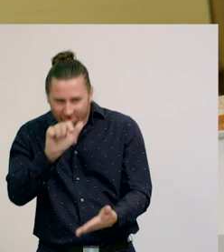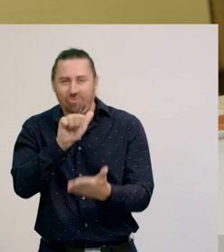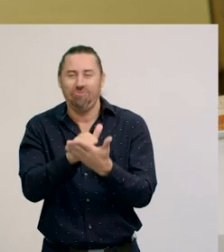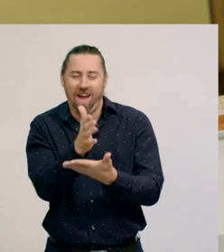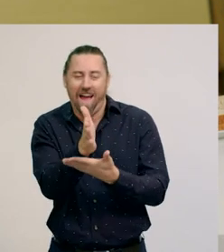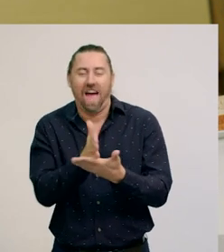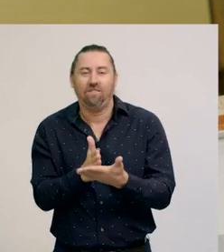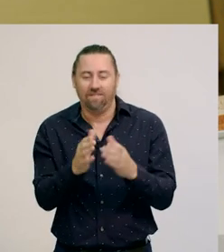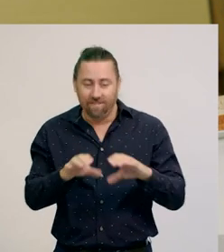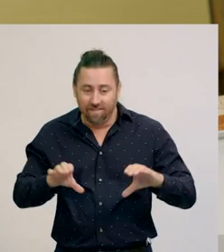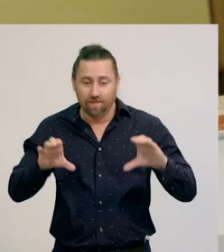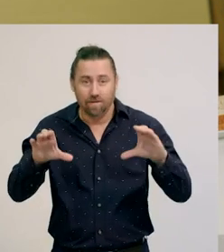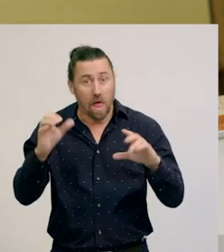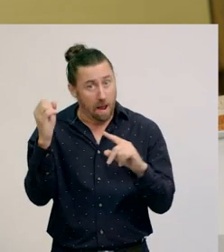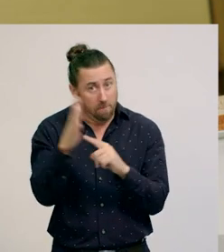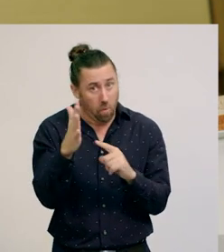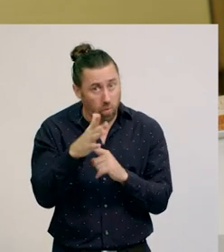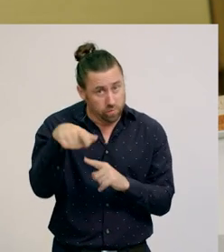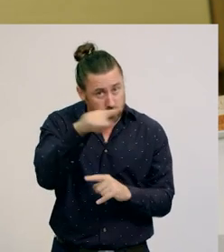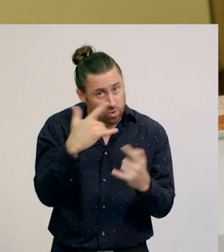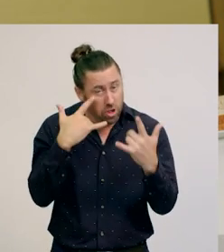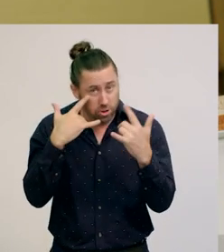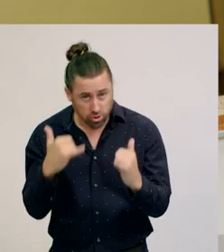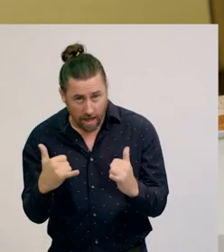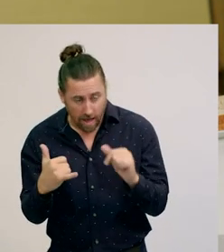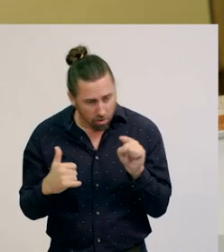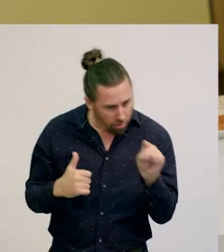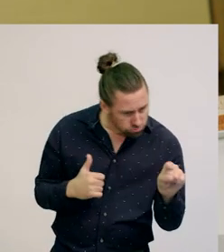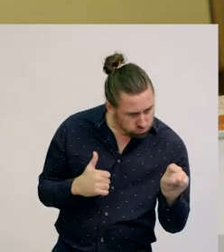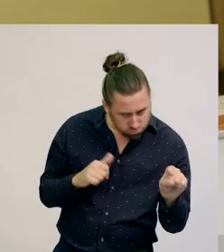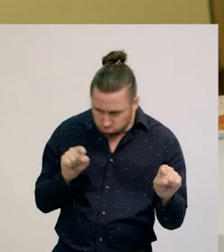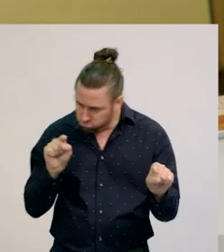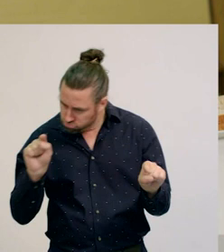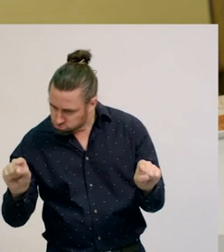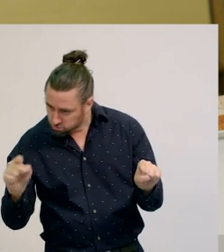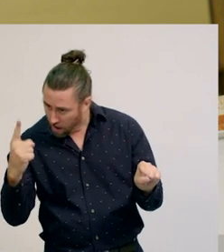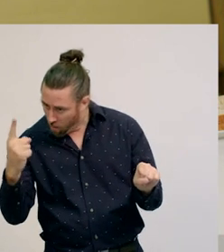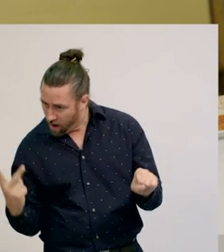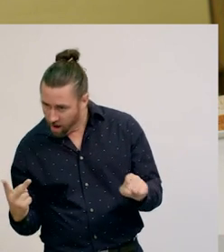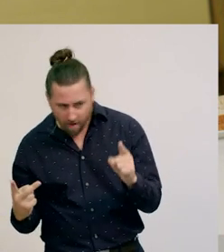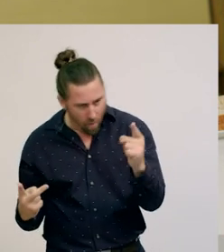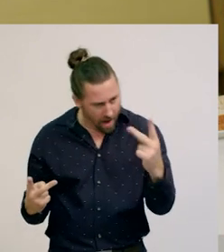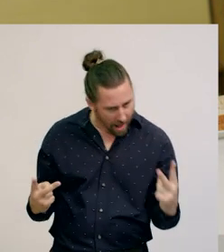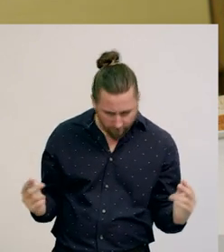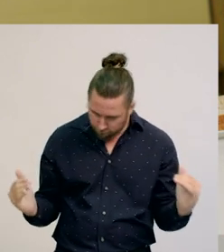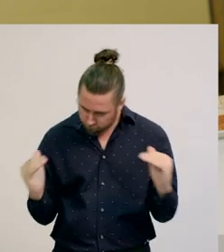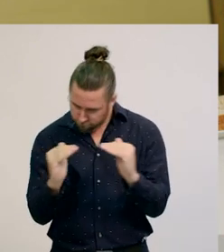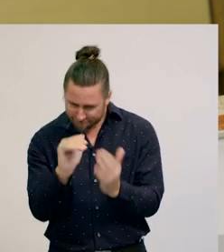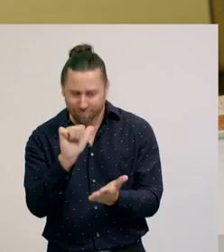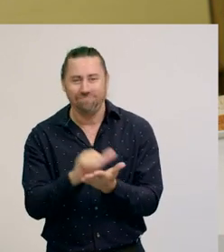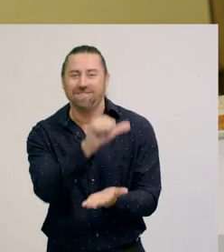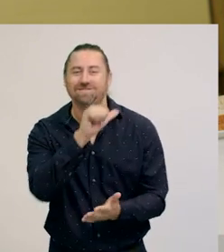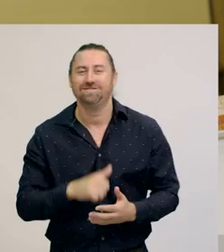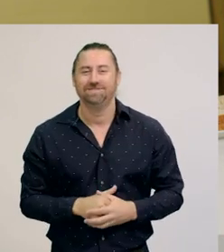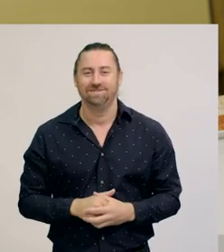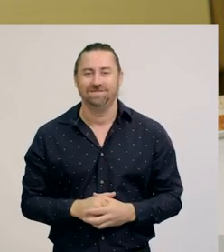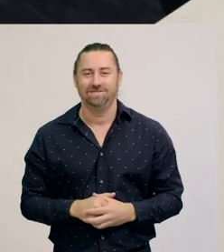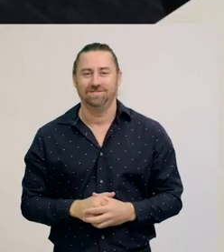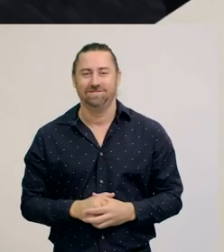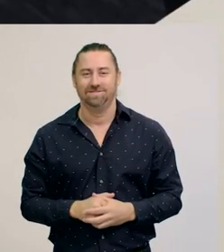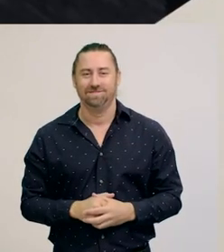and that it is important to check, to make sure each part is exactly one half.